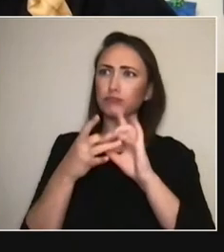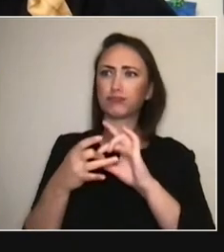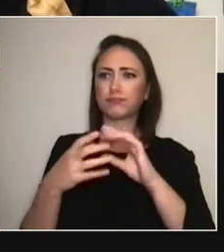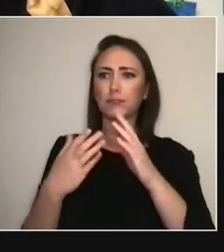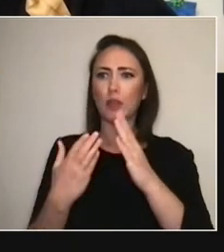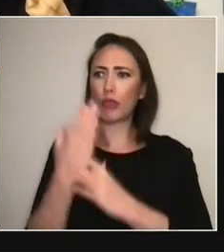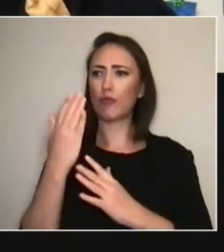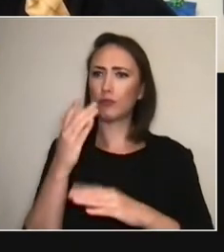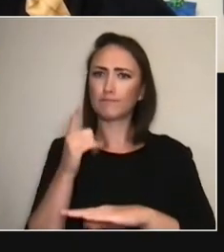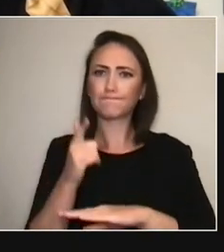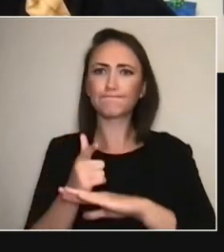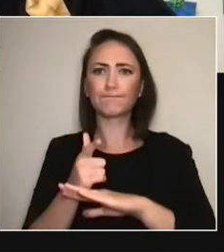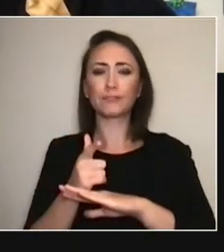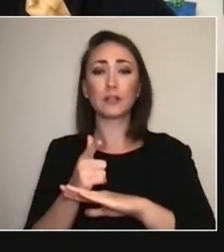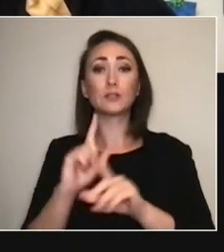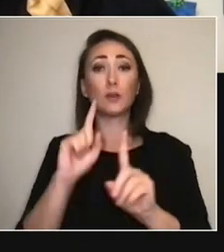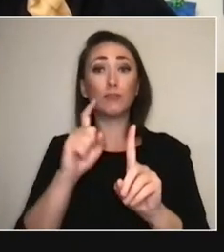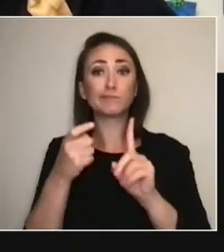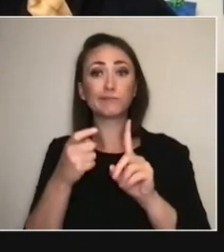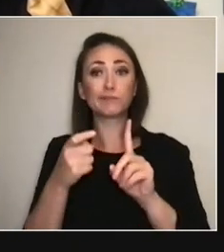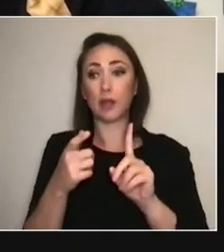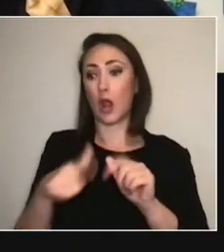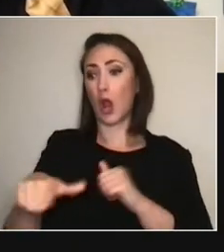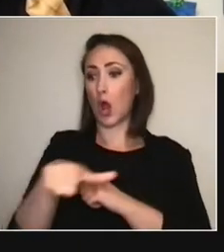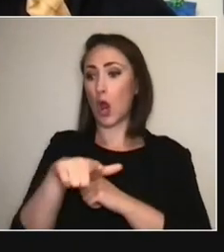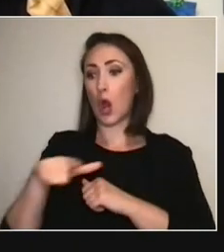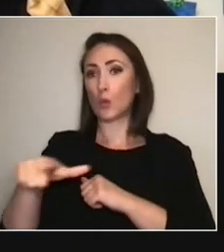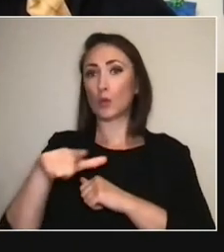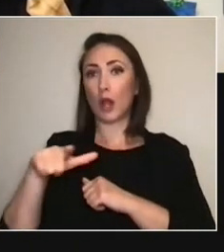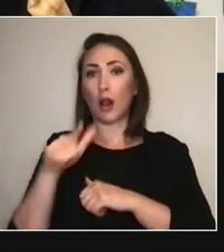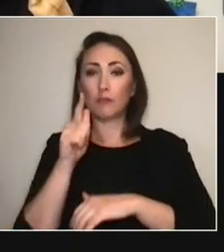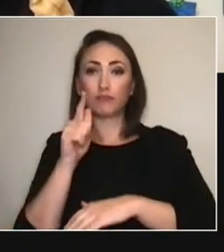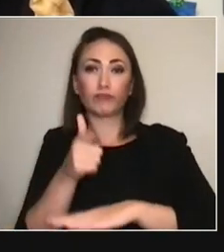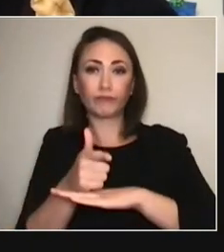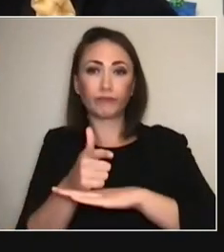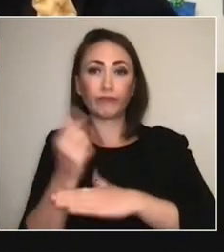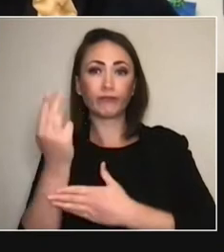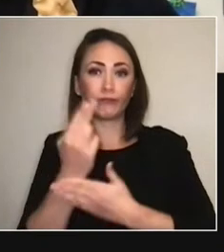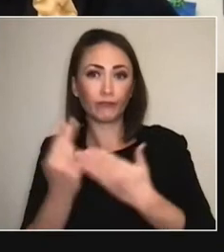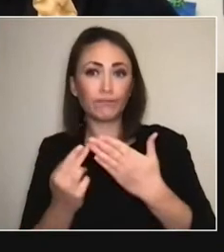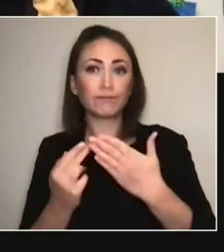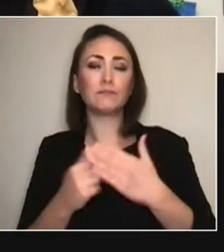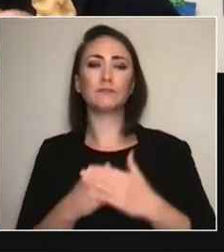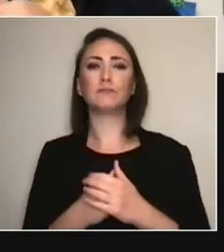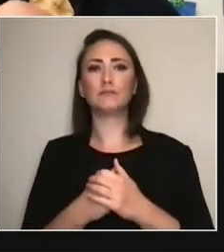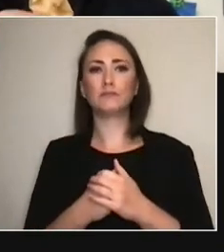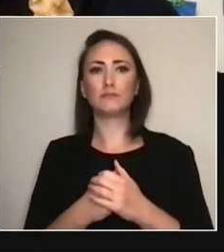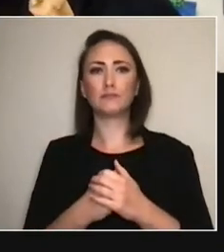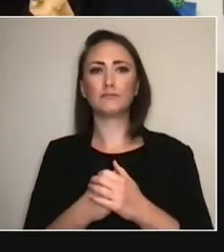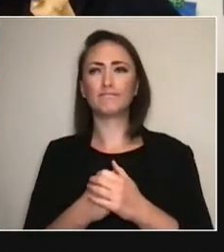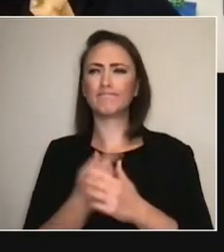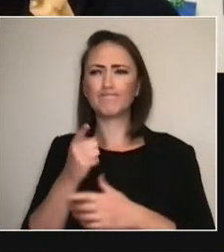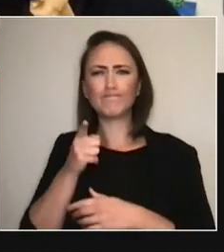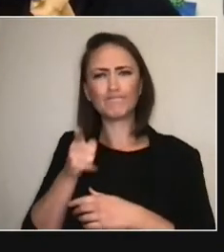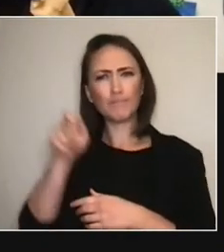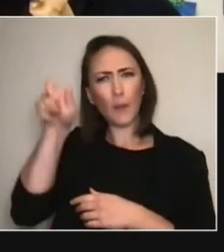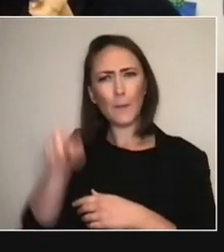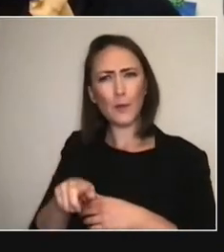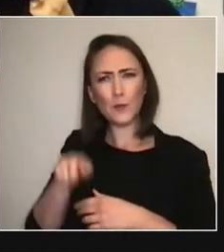Timi Akindele-Ajani, and... he became the kind of lens for The Nest. He was based in Nairobi.